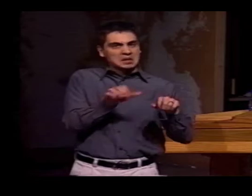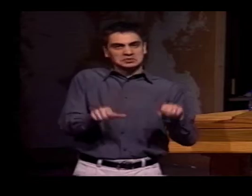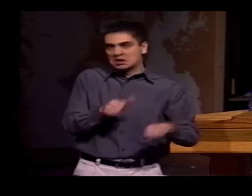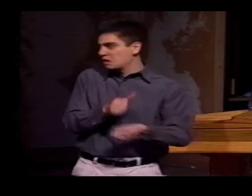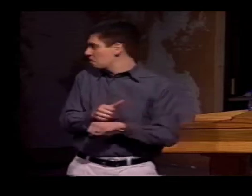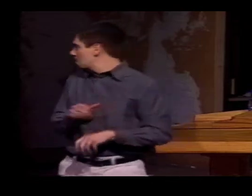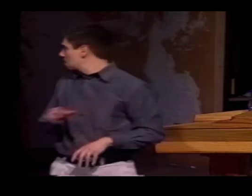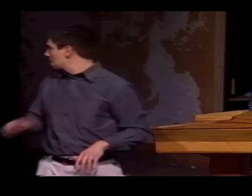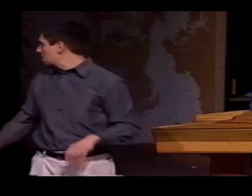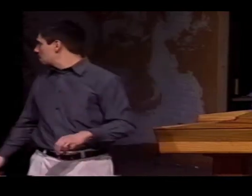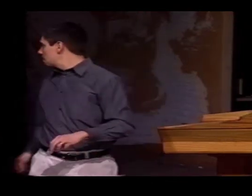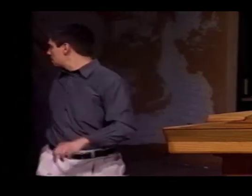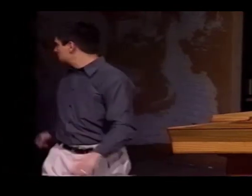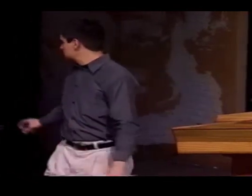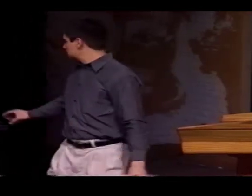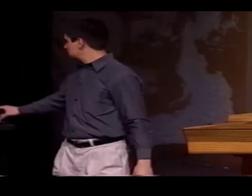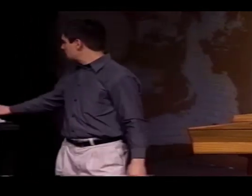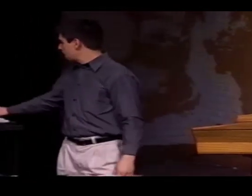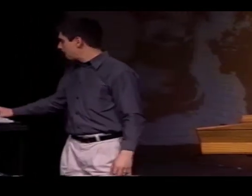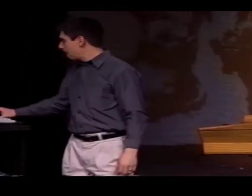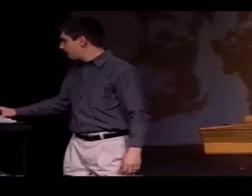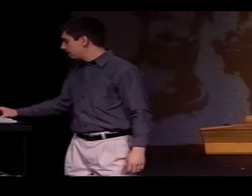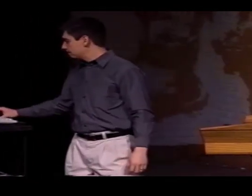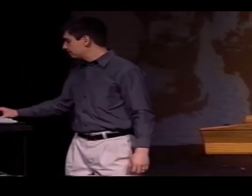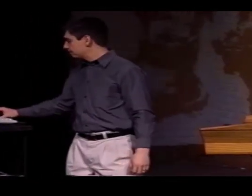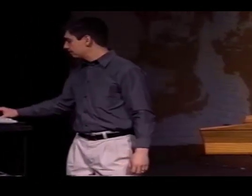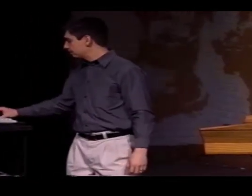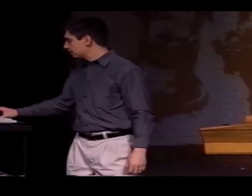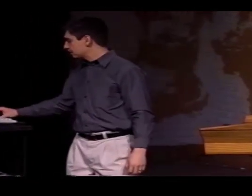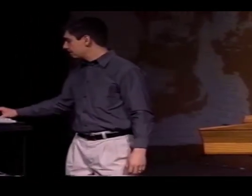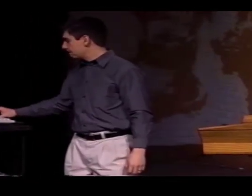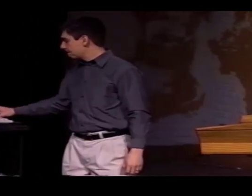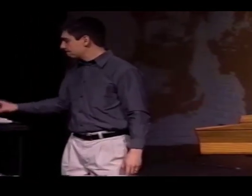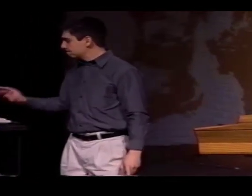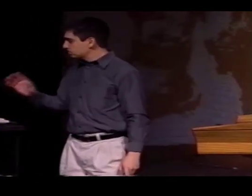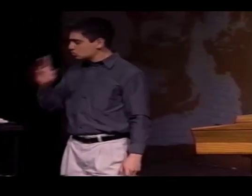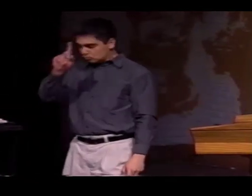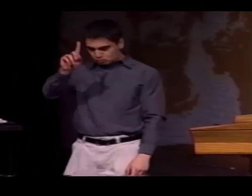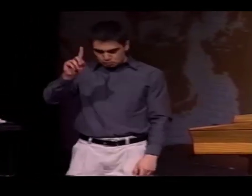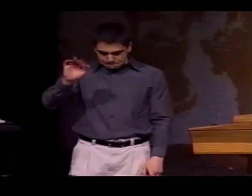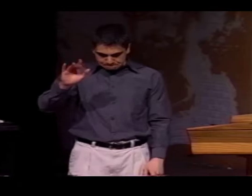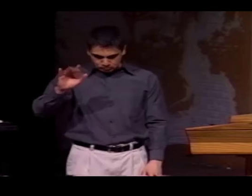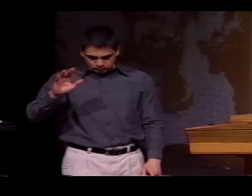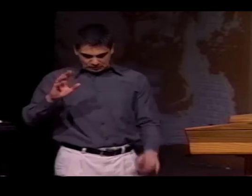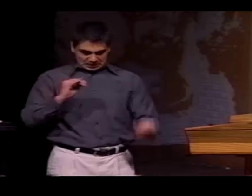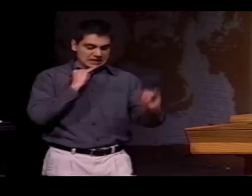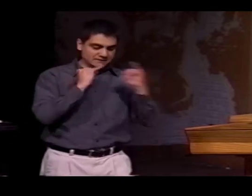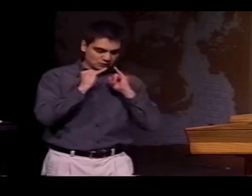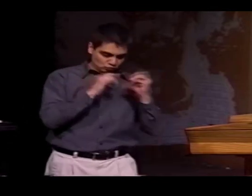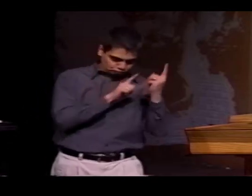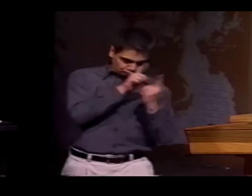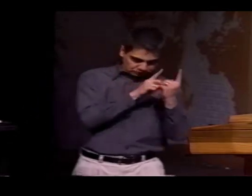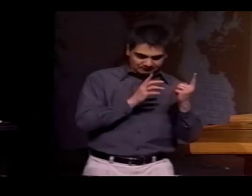AS I SAID, THE 4 PEOPLE IN EL PASO AND THEIR STRENGTHS AND THEIR REQUIREMENTS WERE THE SAME